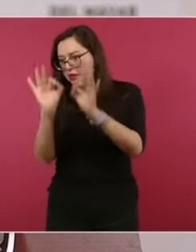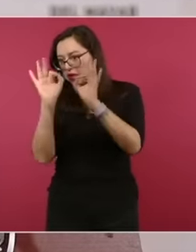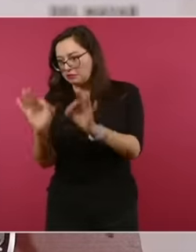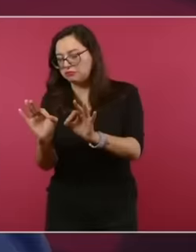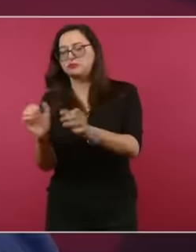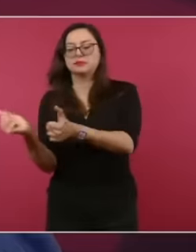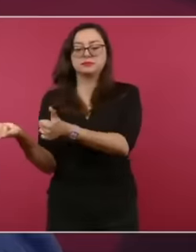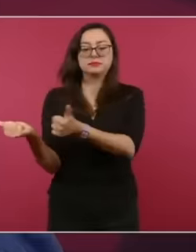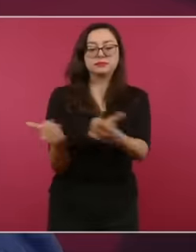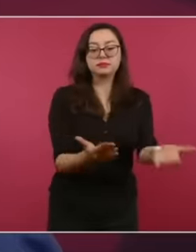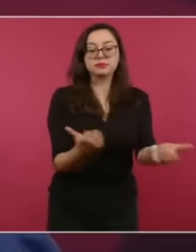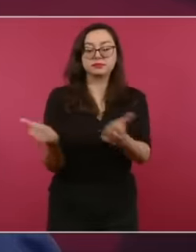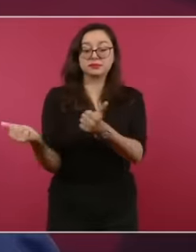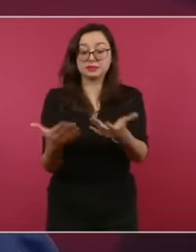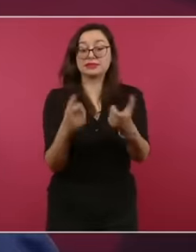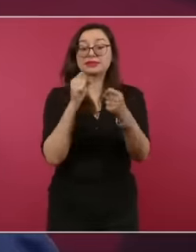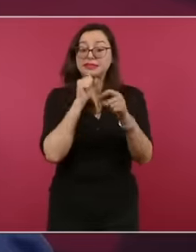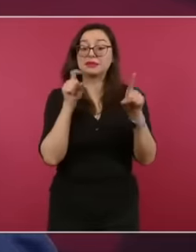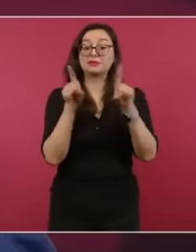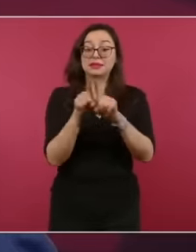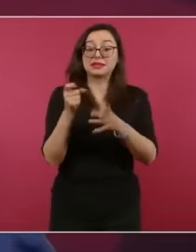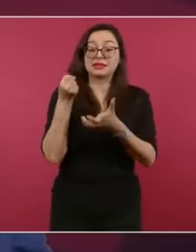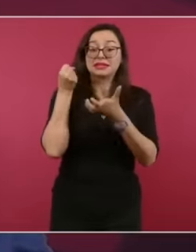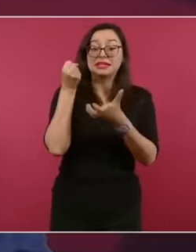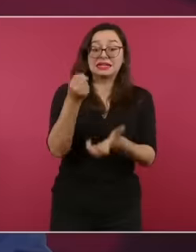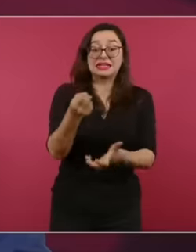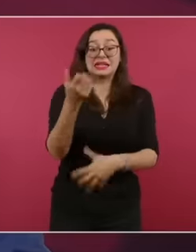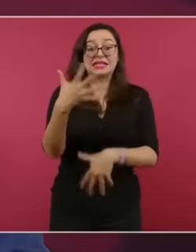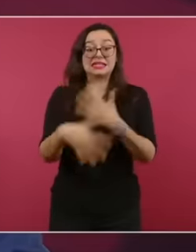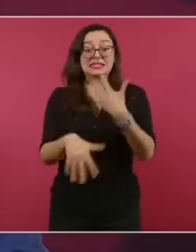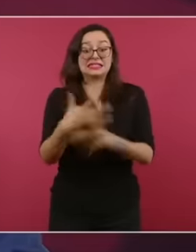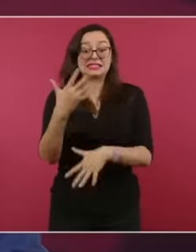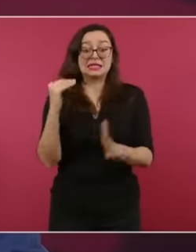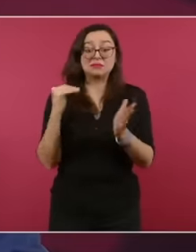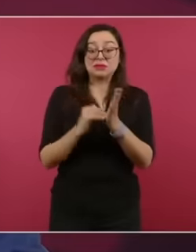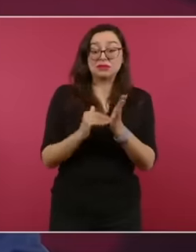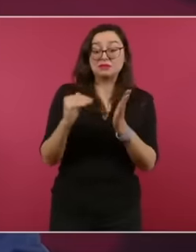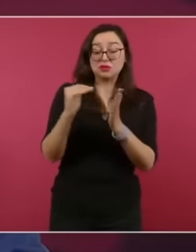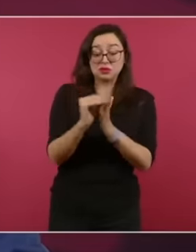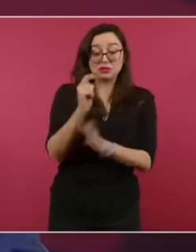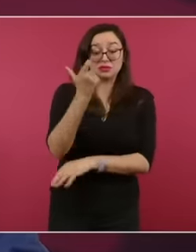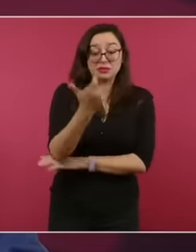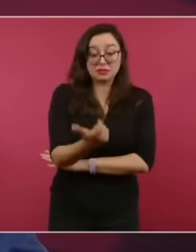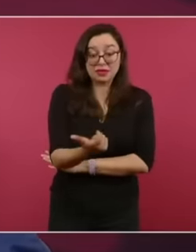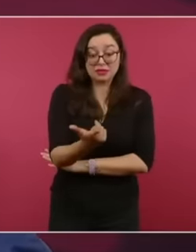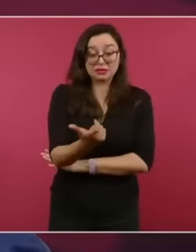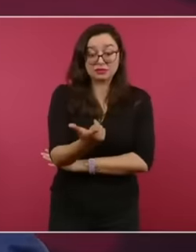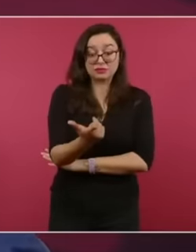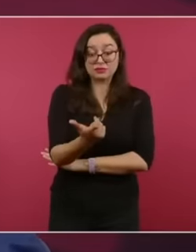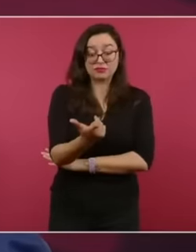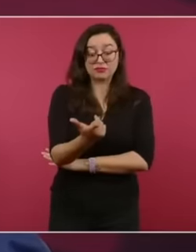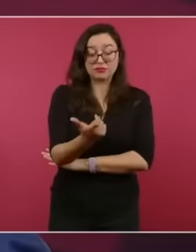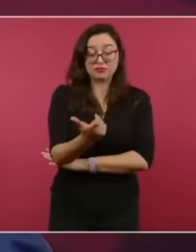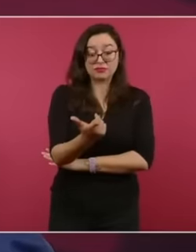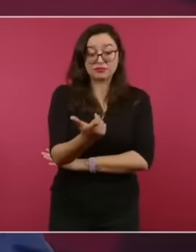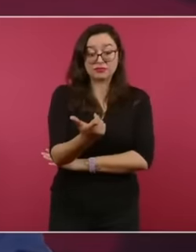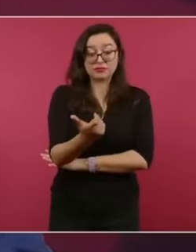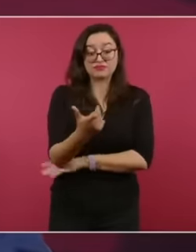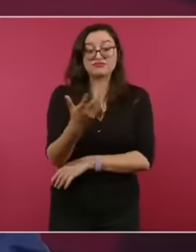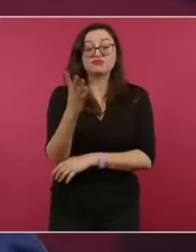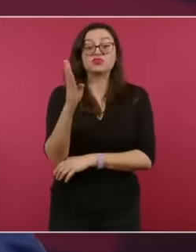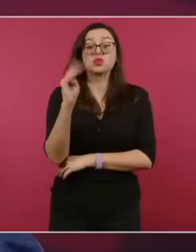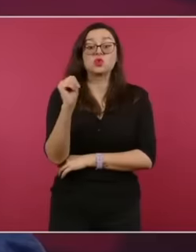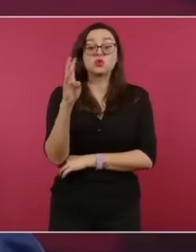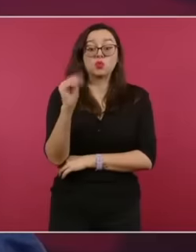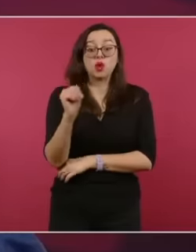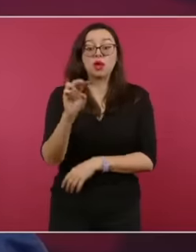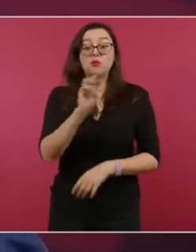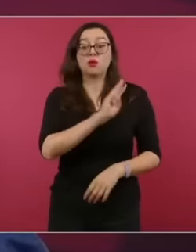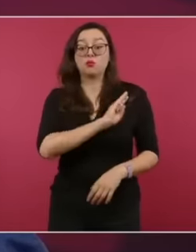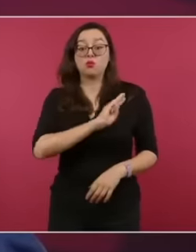It is also an investment. about 15,000 million pesos to provide water to nine municipalities of the